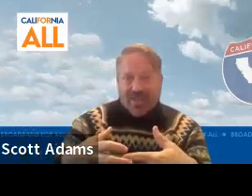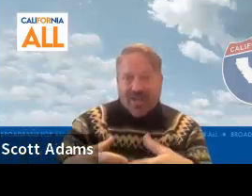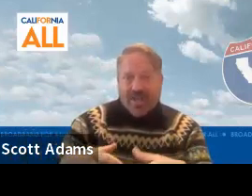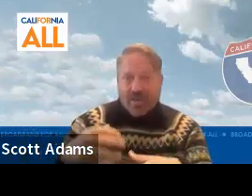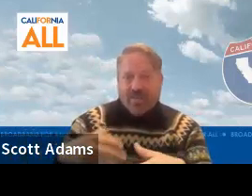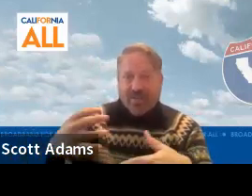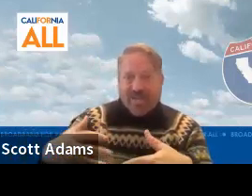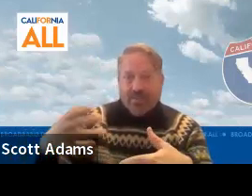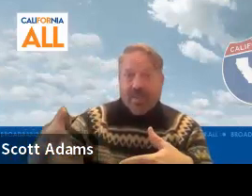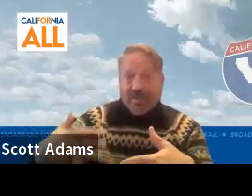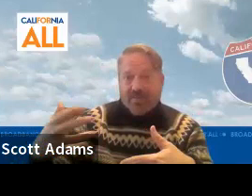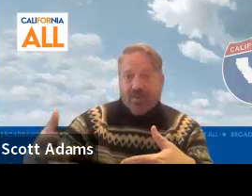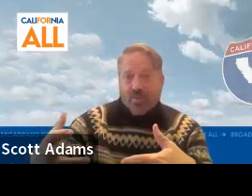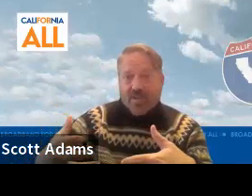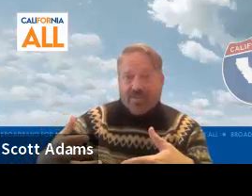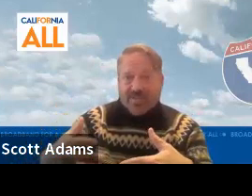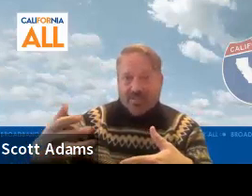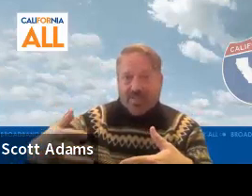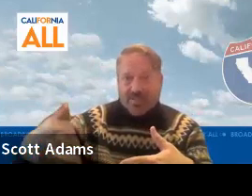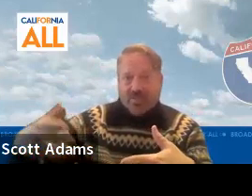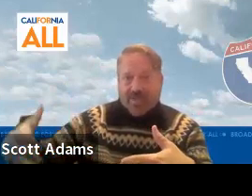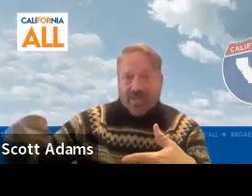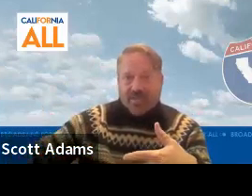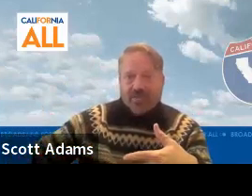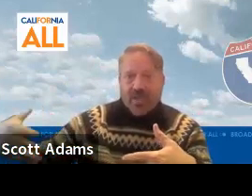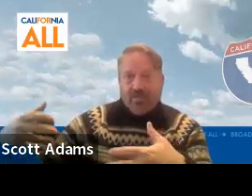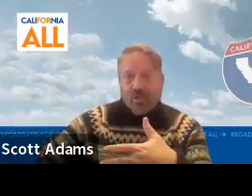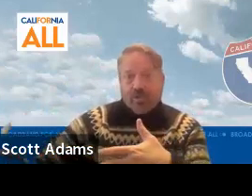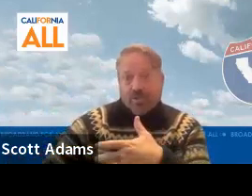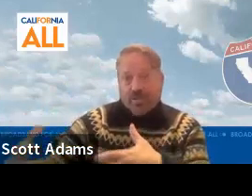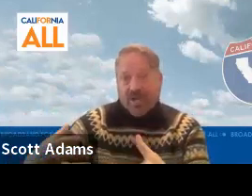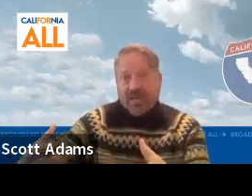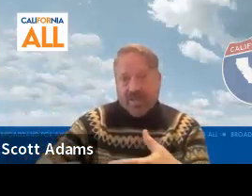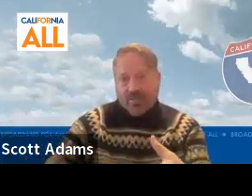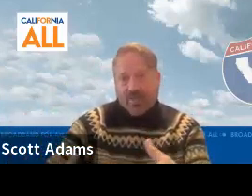that part of how they can pay it forward is to then be digital navigators for those who come behind them.